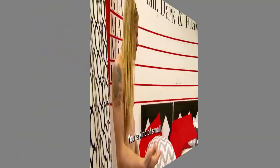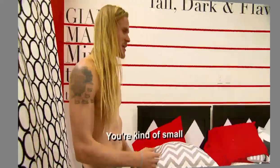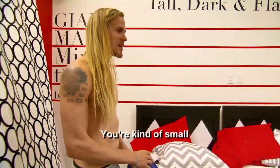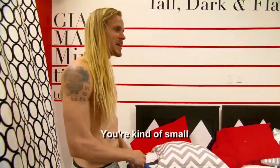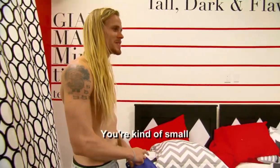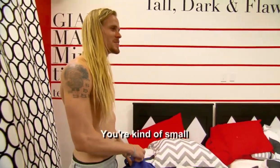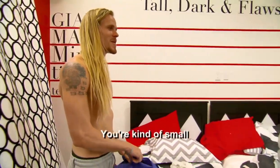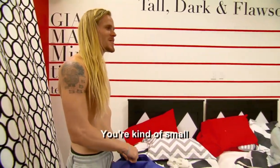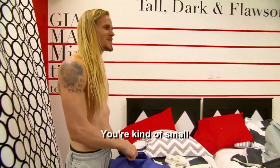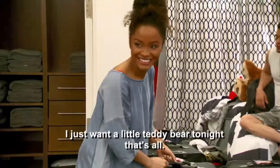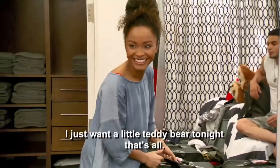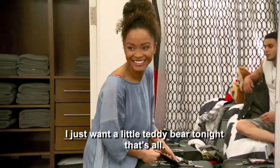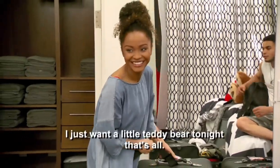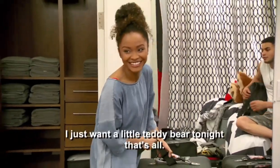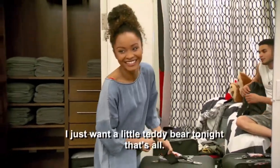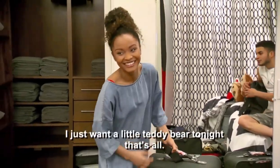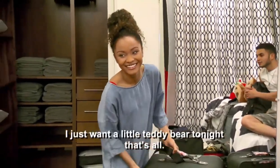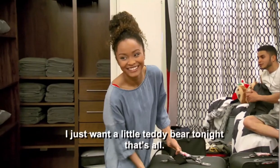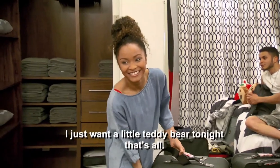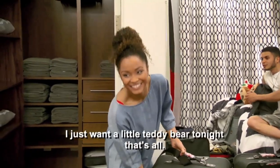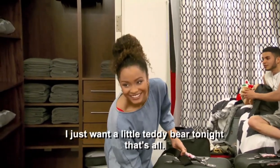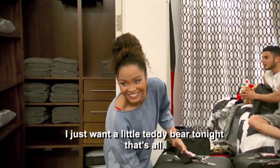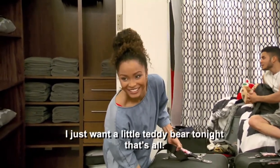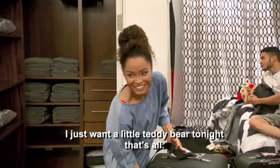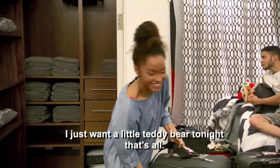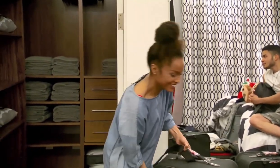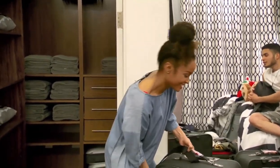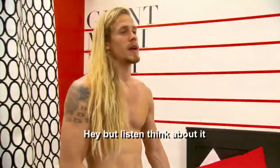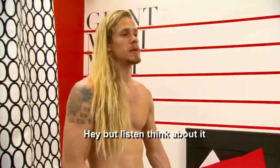Man you're kind of small, I just want to have a little teddy bear, that's all